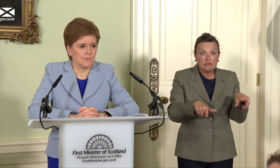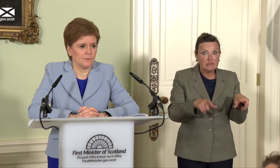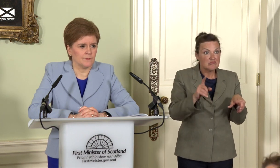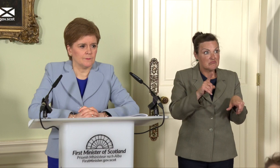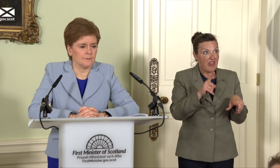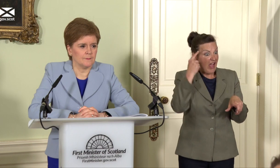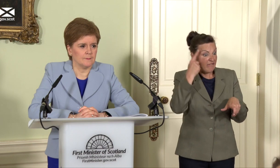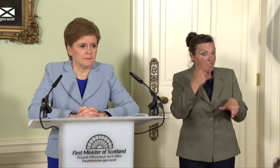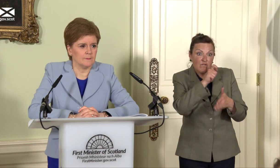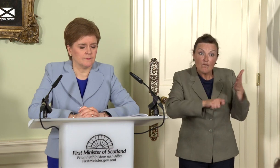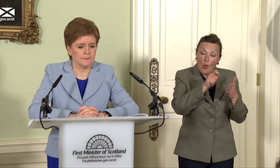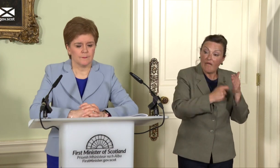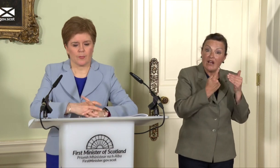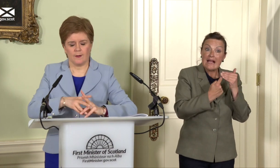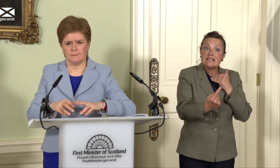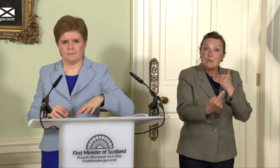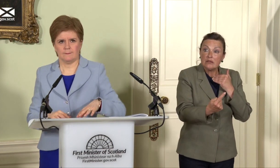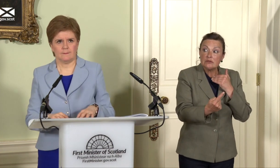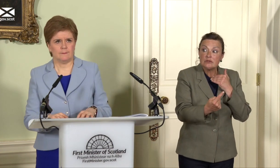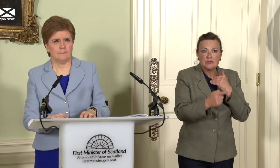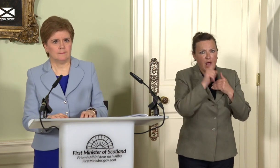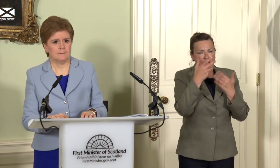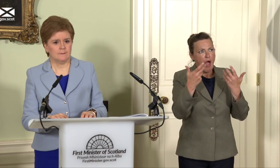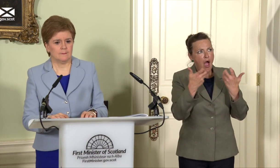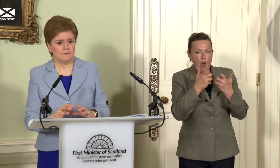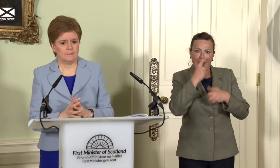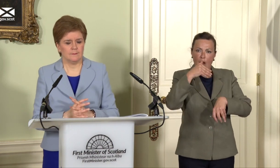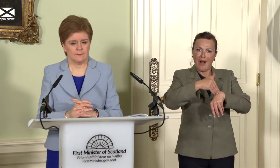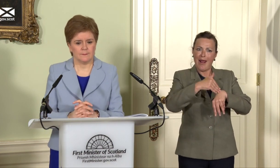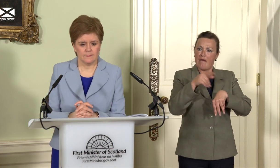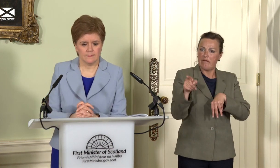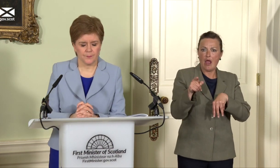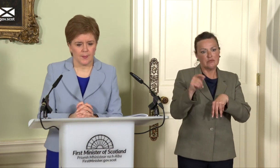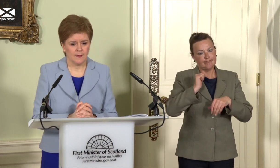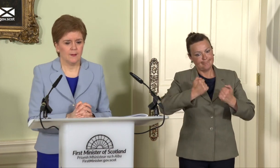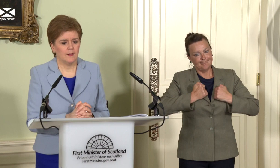outcomes over the additional responsibilities afforded by a successful independence vote?